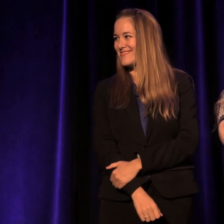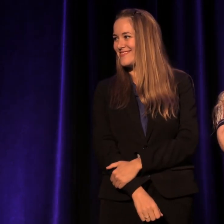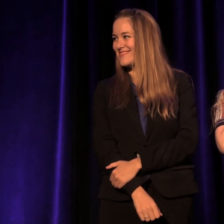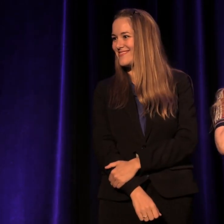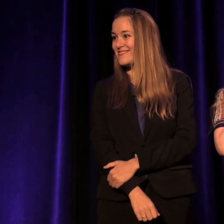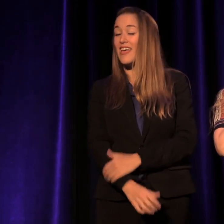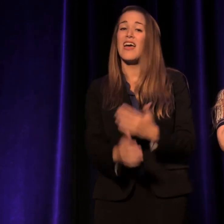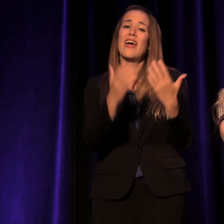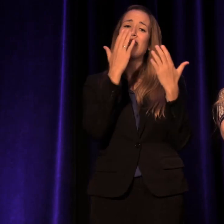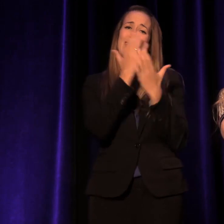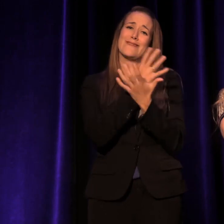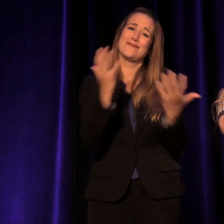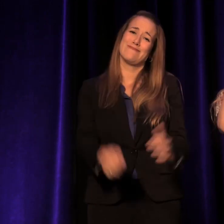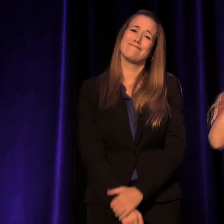Thank you so very much.